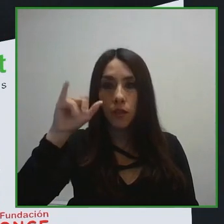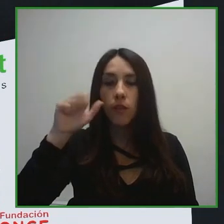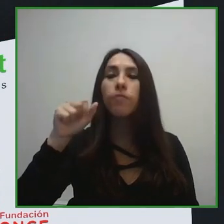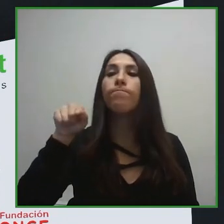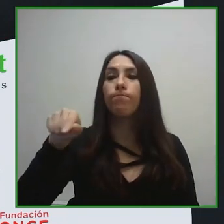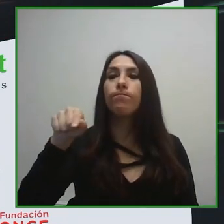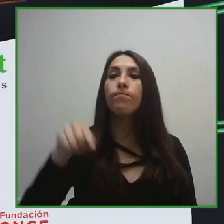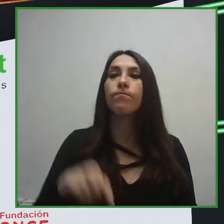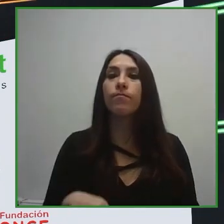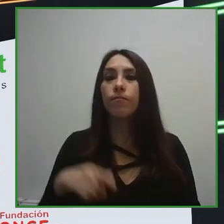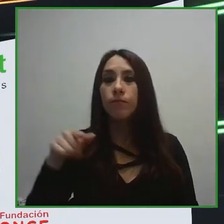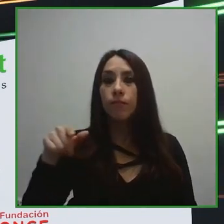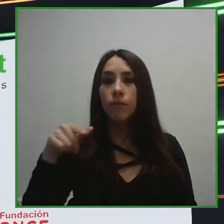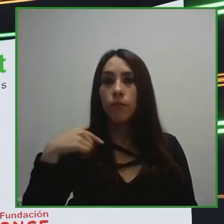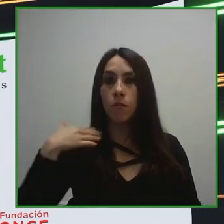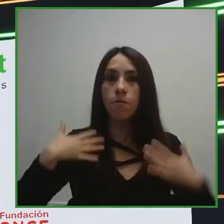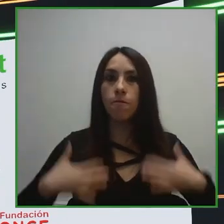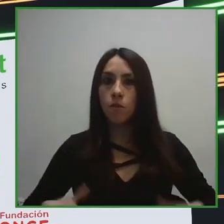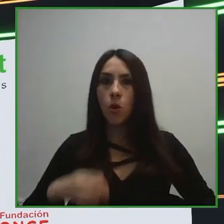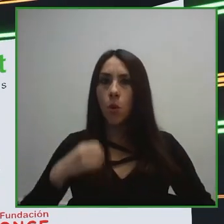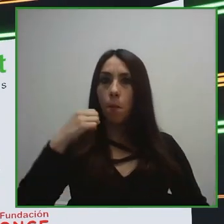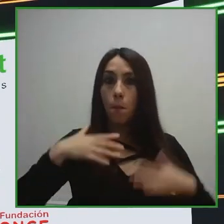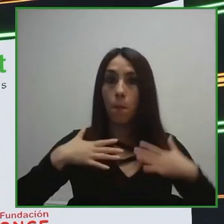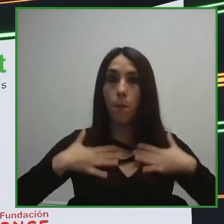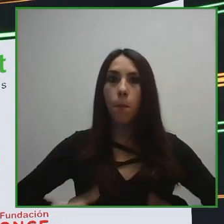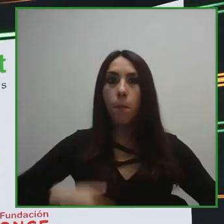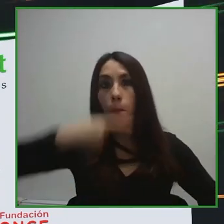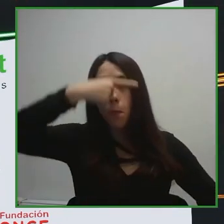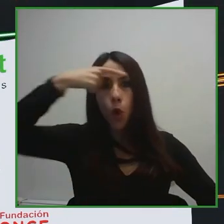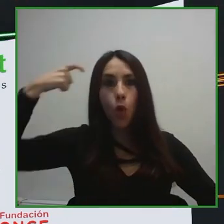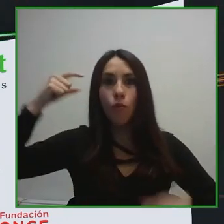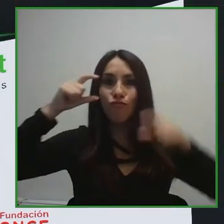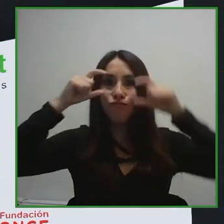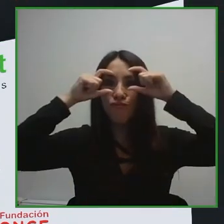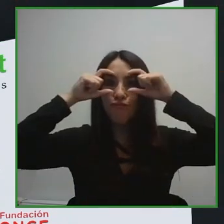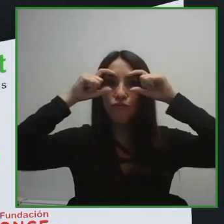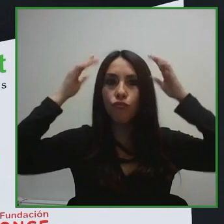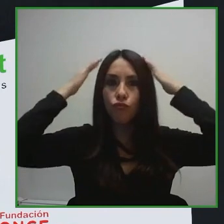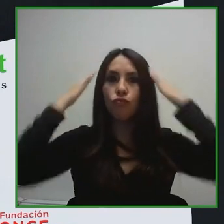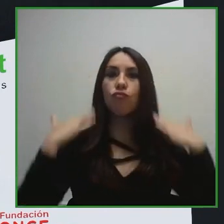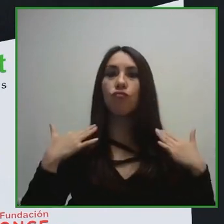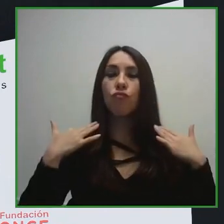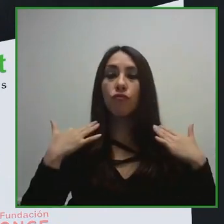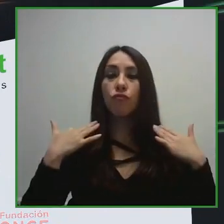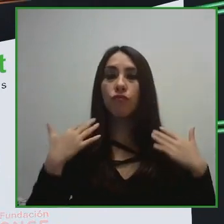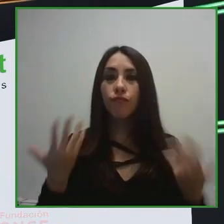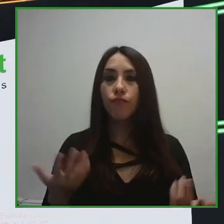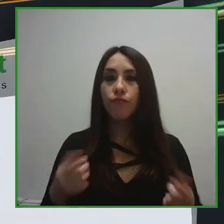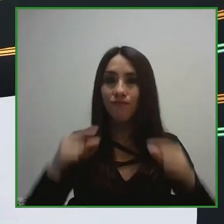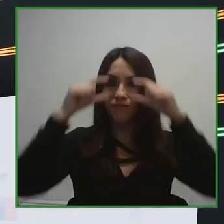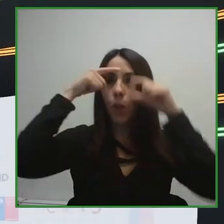dark hair, and I also wear glasses. I am from Fundación Descúbreme. I work as the head of the Coordination